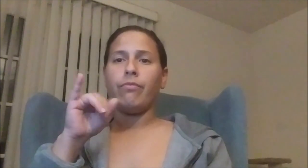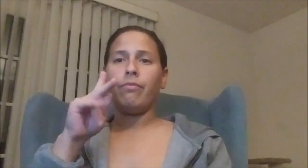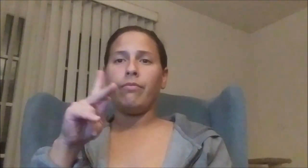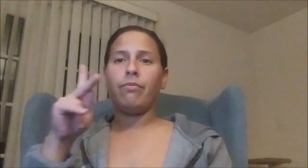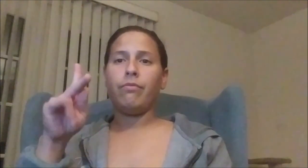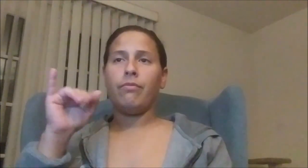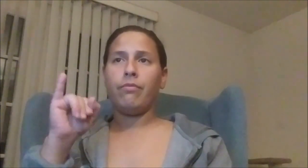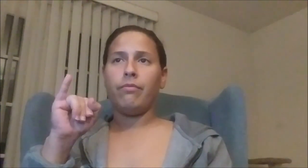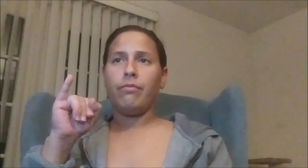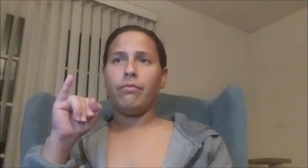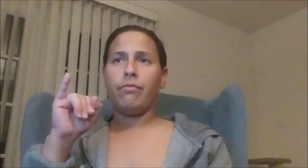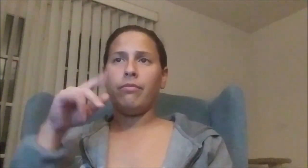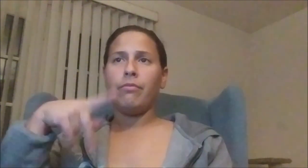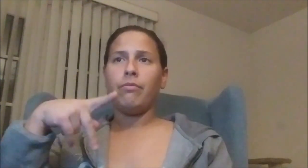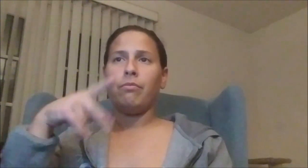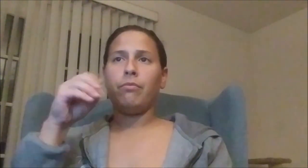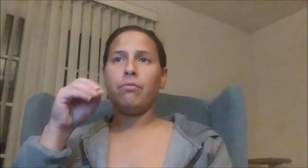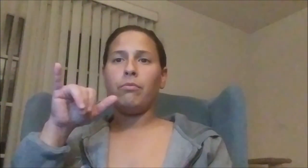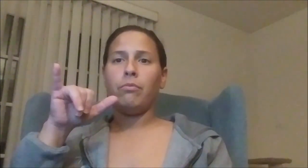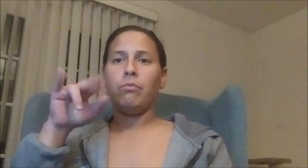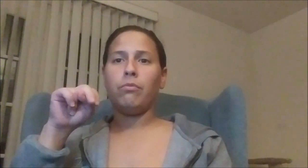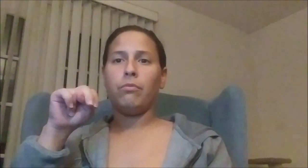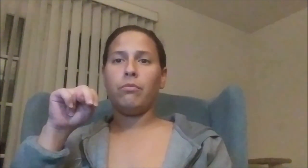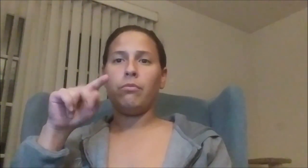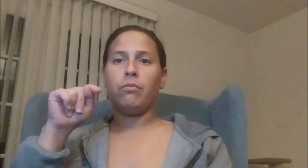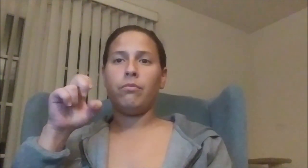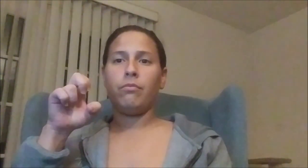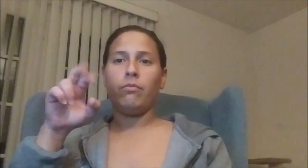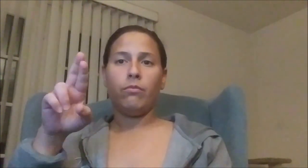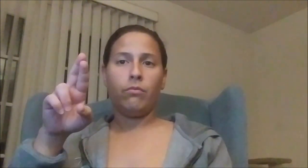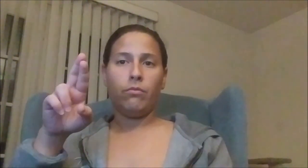Name: Rikki Poynter